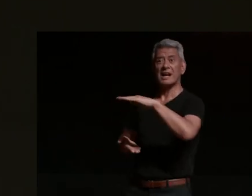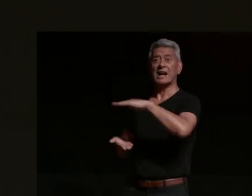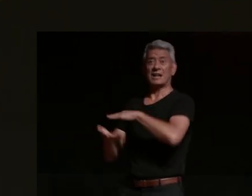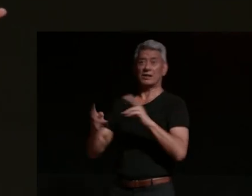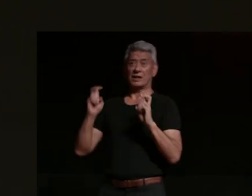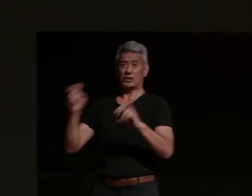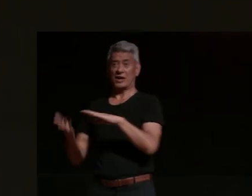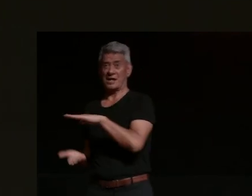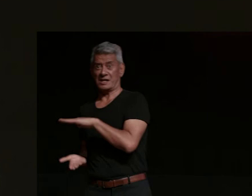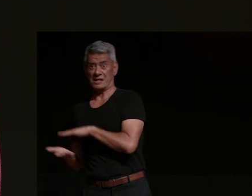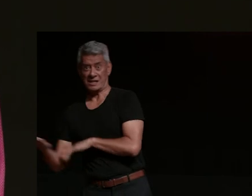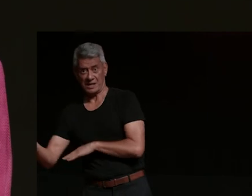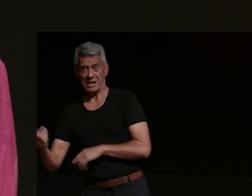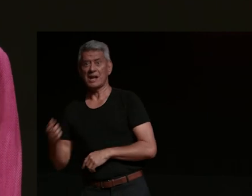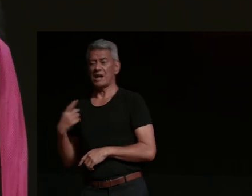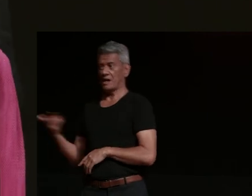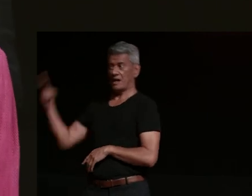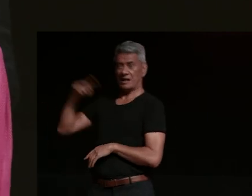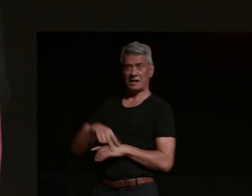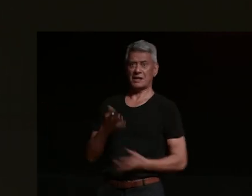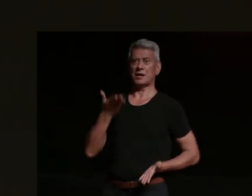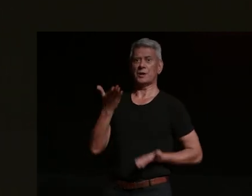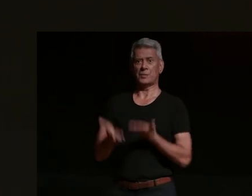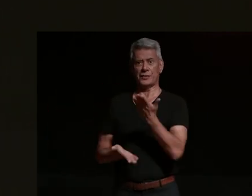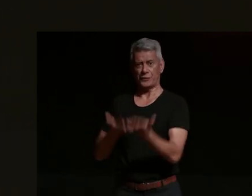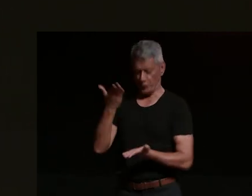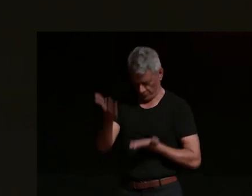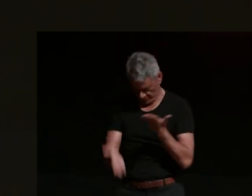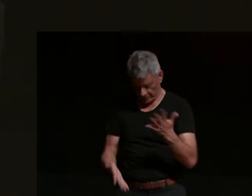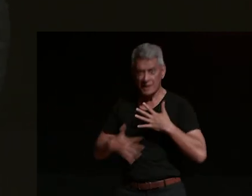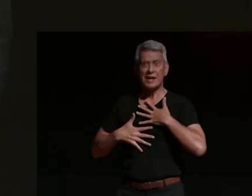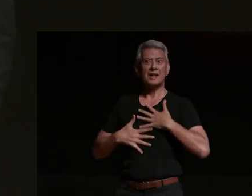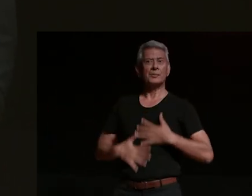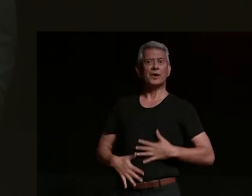realizing the reality of their bodies tearing apart from a disease named capitalism